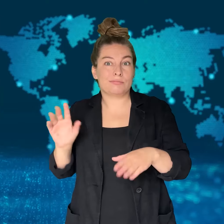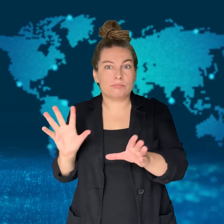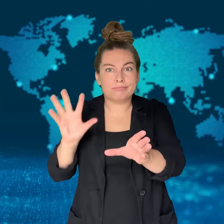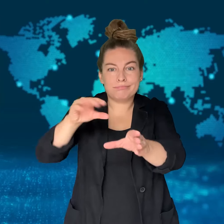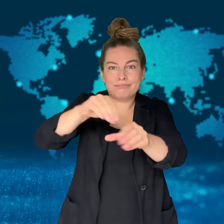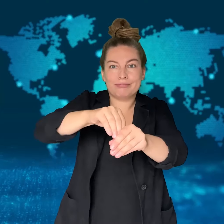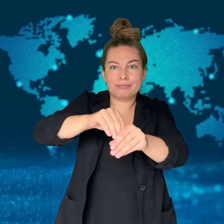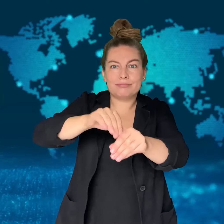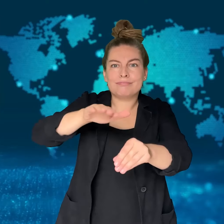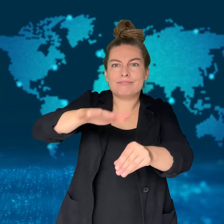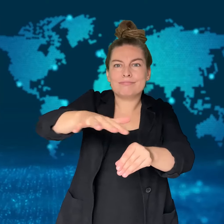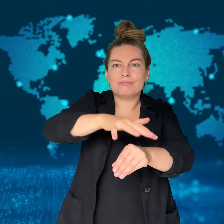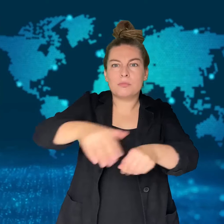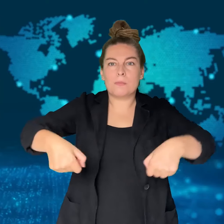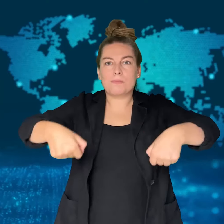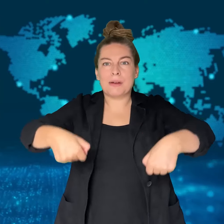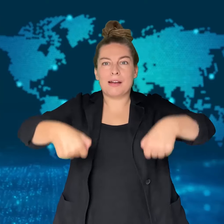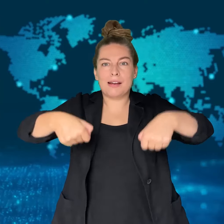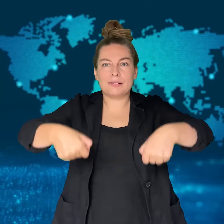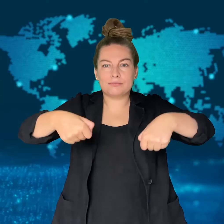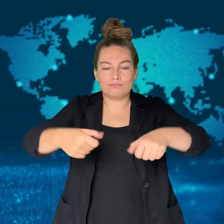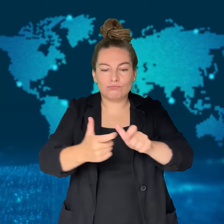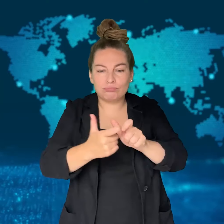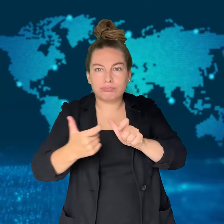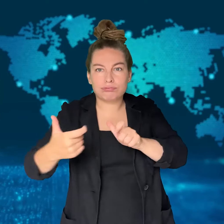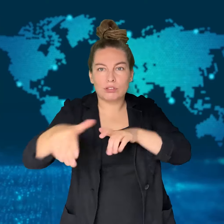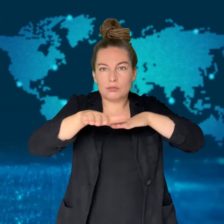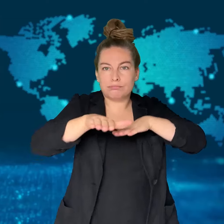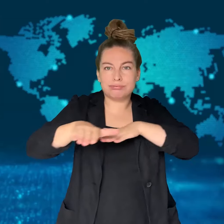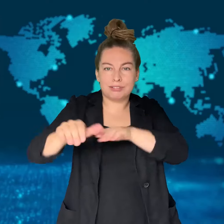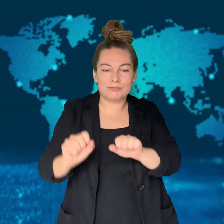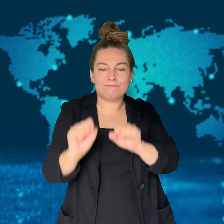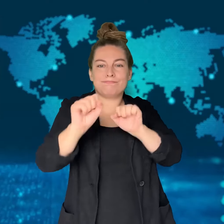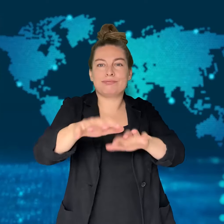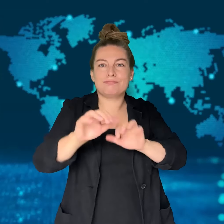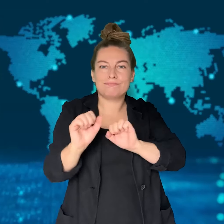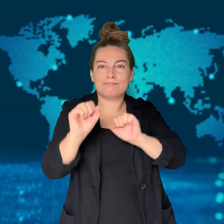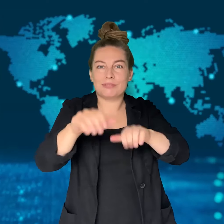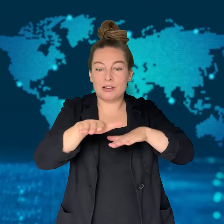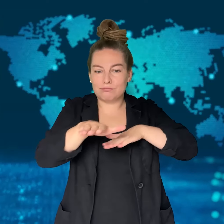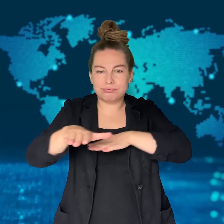in the airport's conveyor belt system.